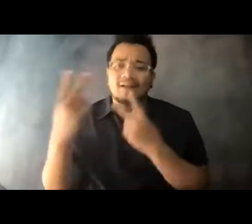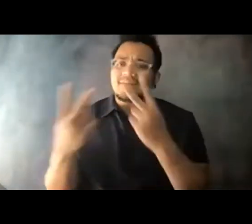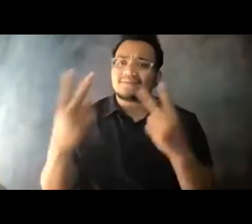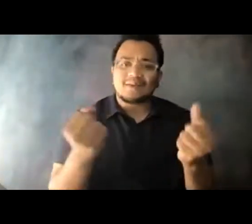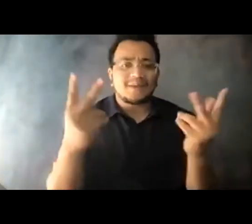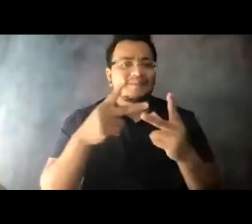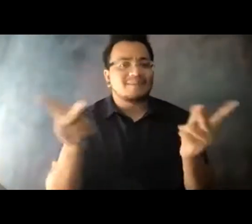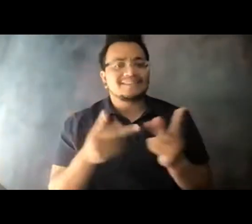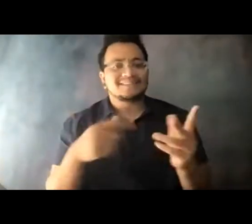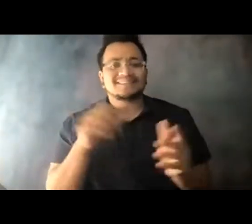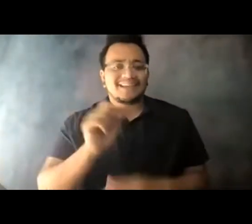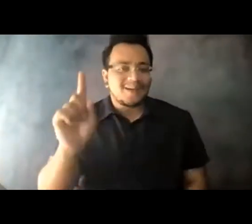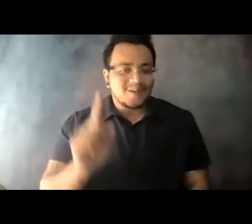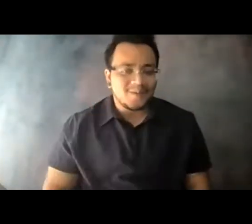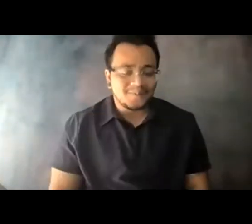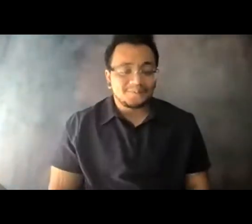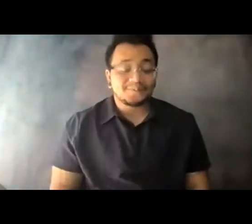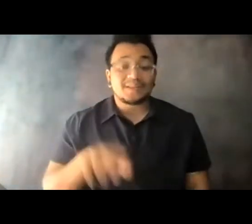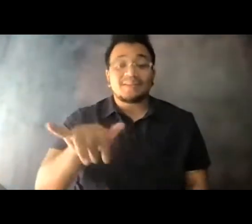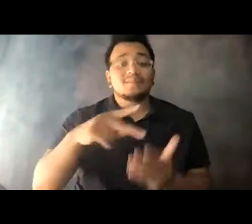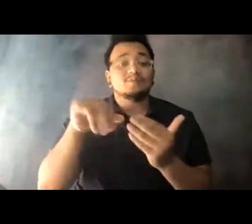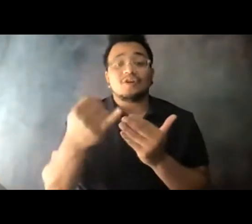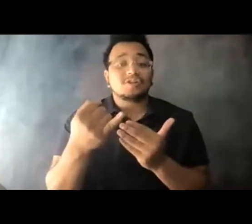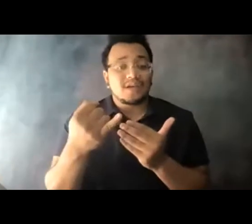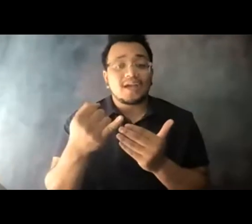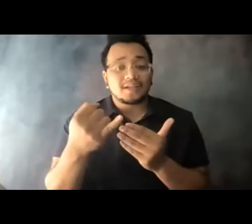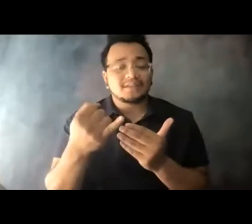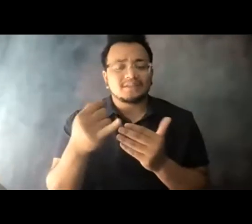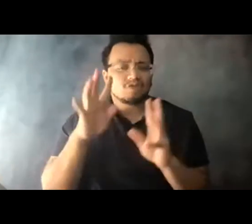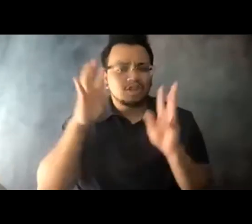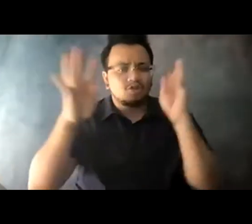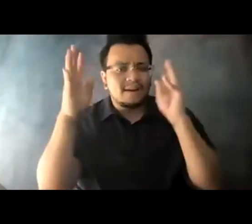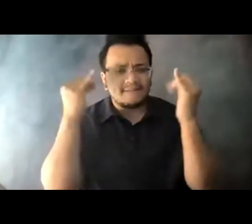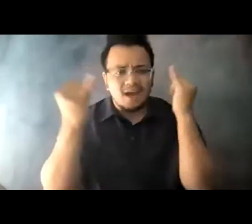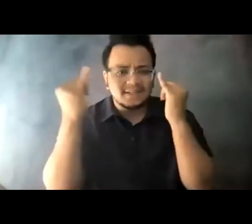14:10:11 The initiative is just one of the creative ideas we are seeing as we seek to